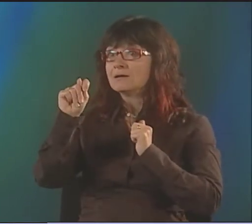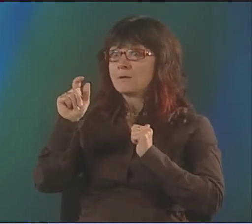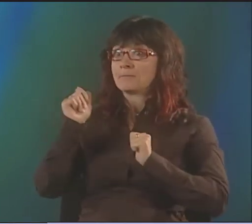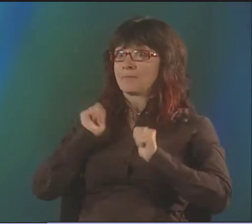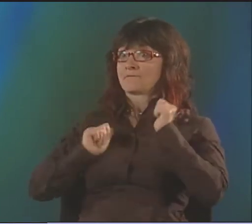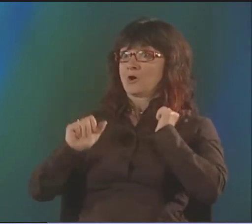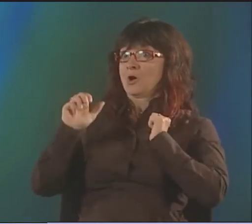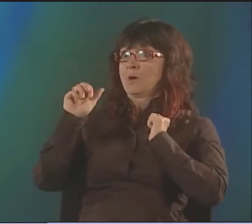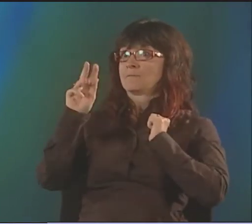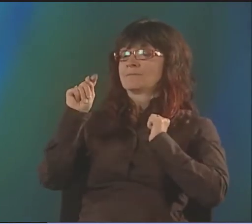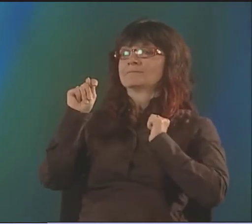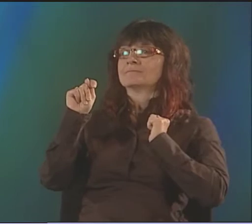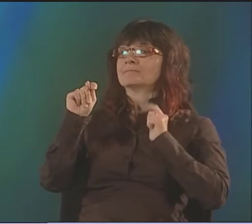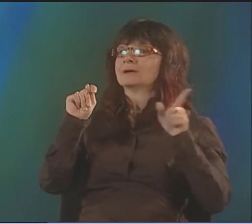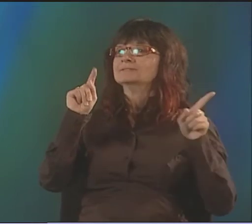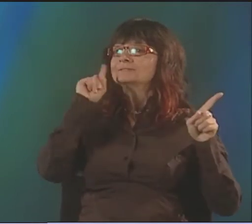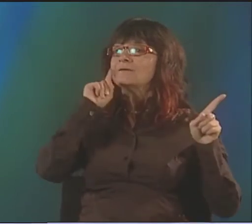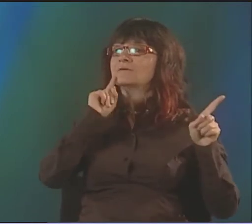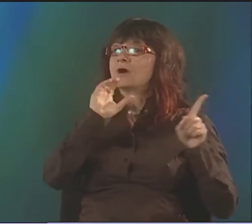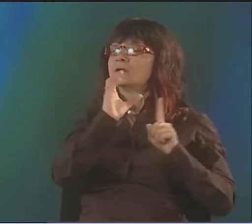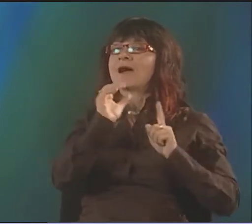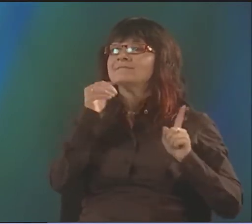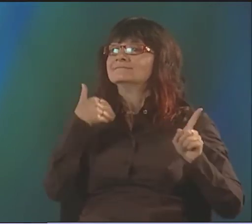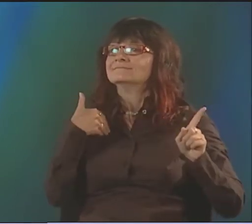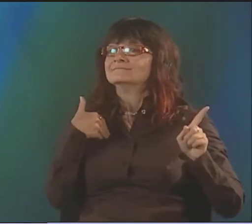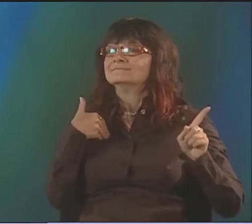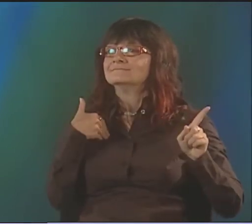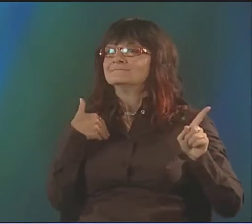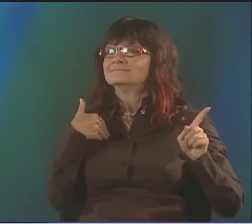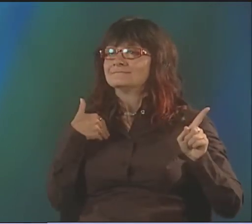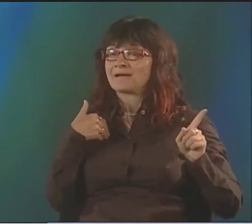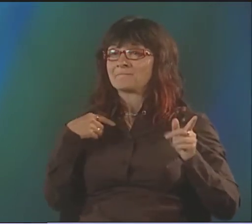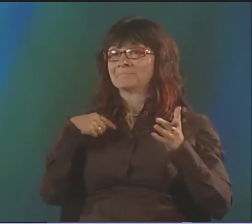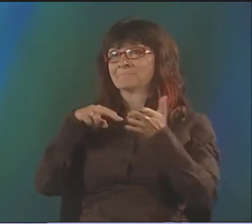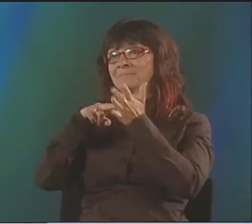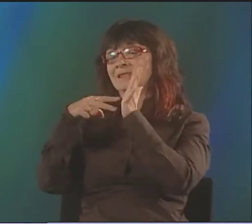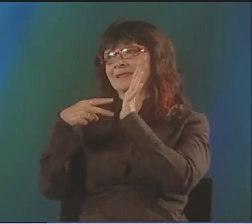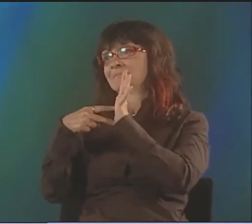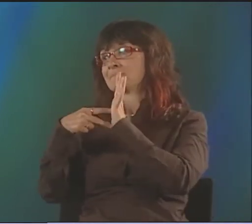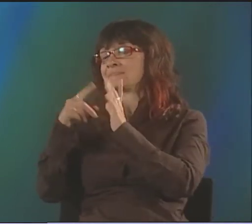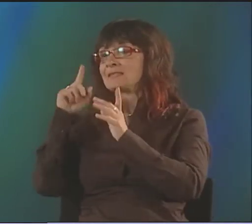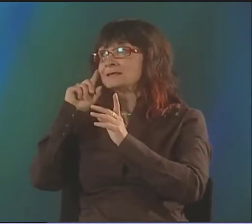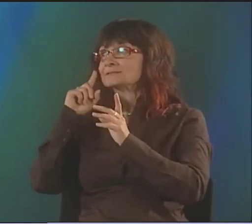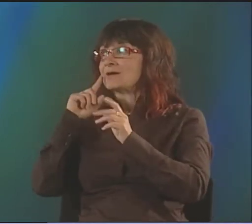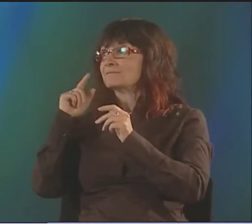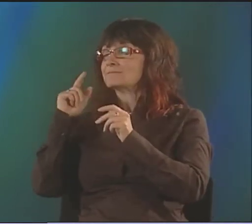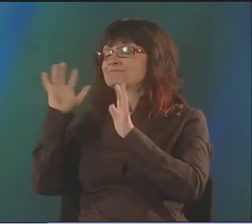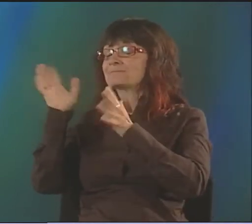I'M FASCINATED... BY ANY KIND OF PERFORMANCE ART.